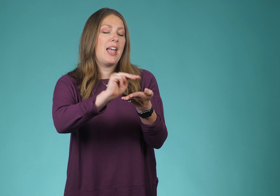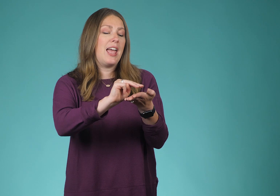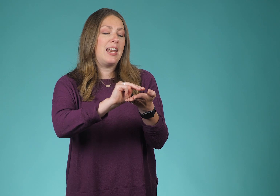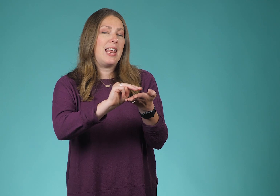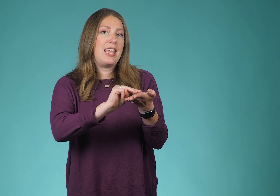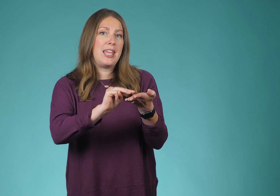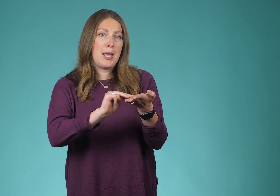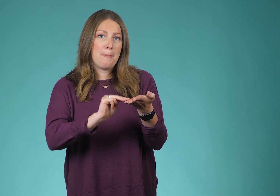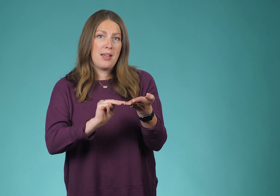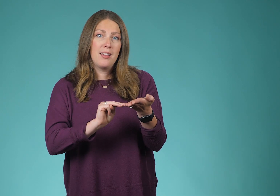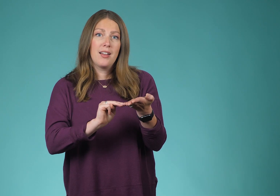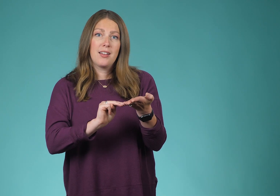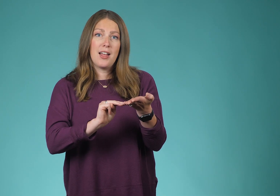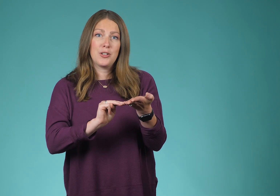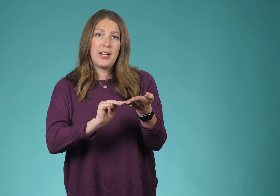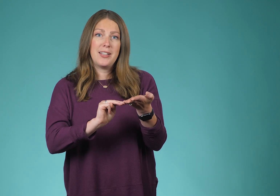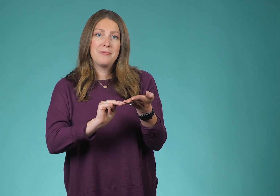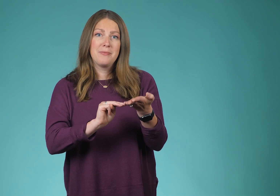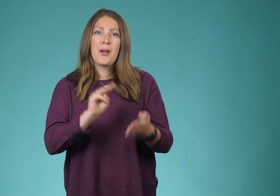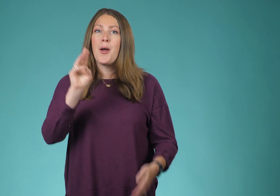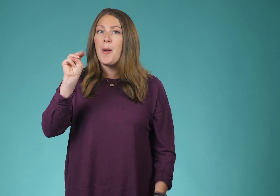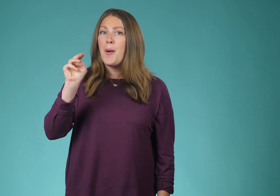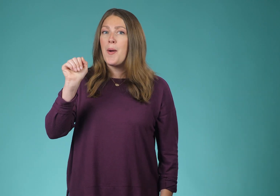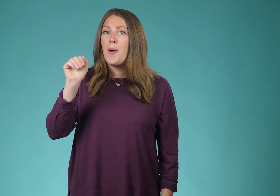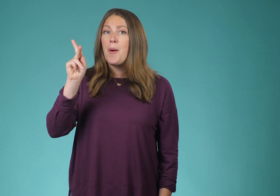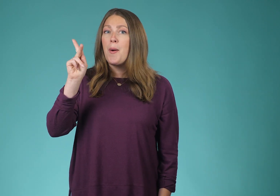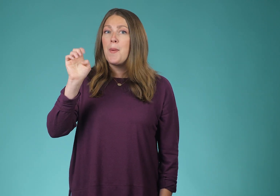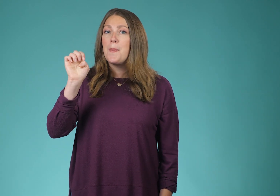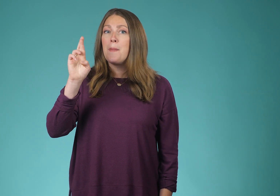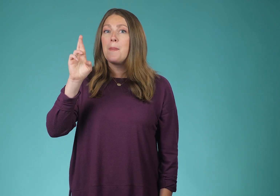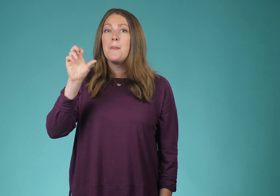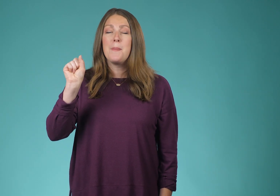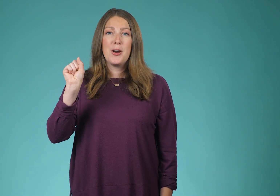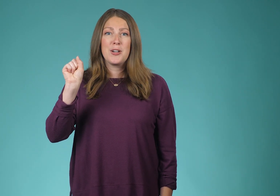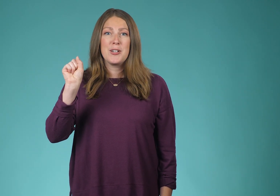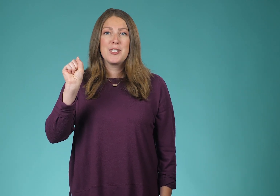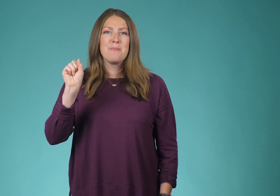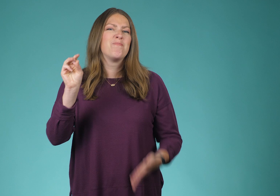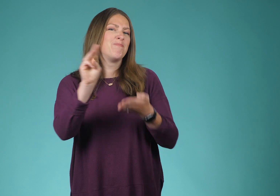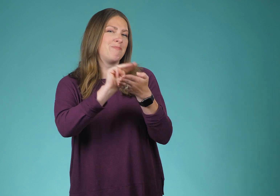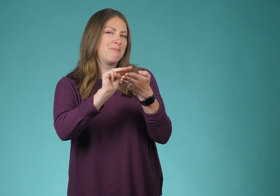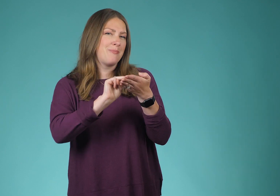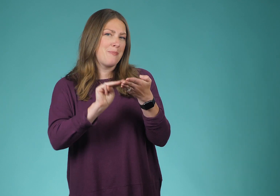and an M coloring. Markers.